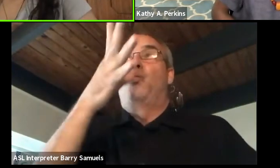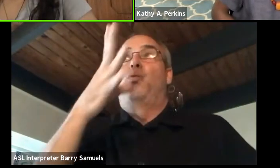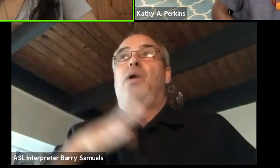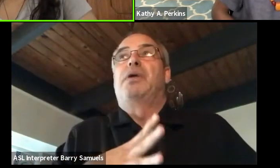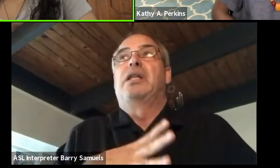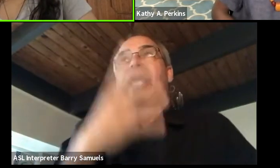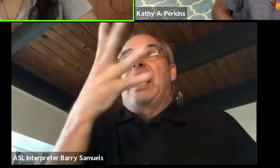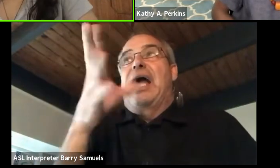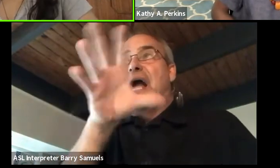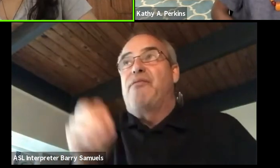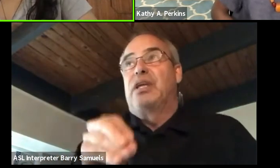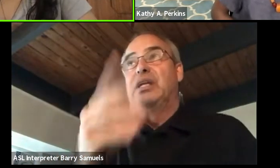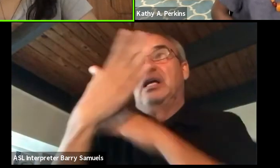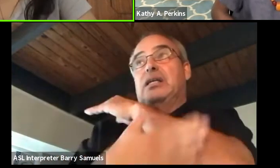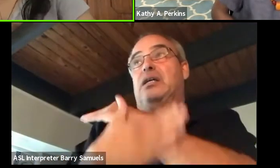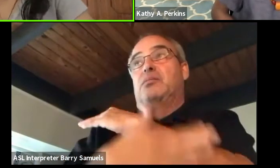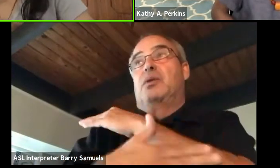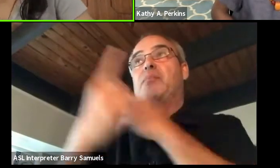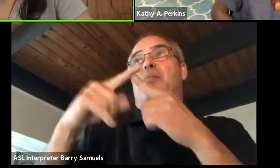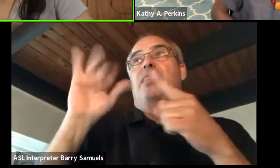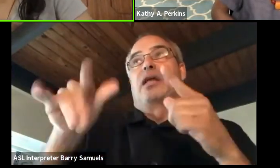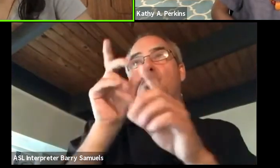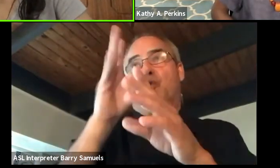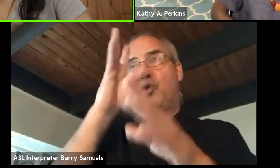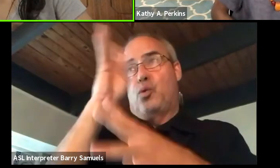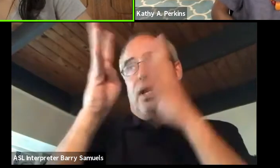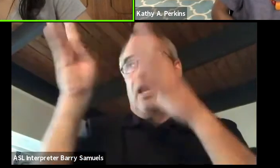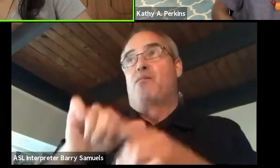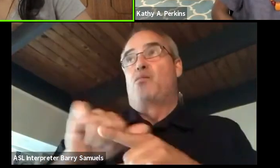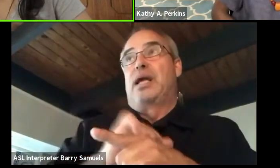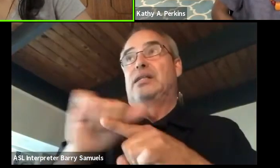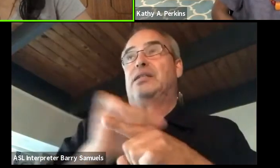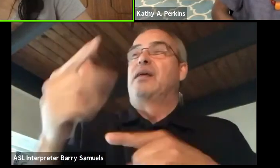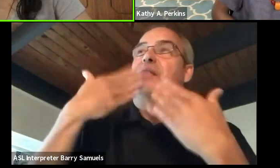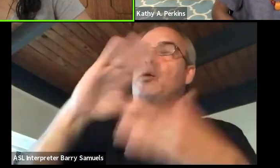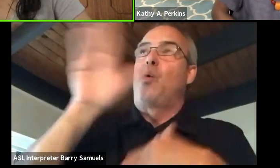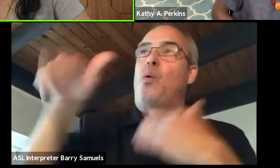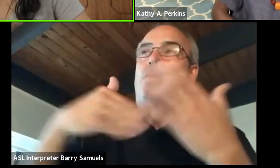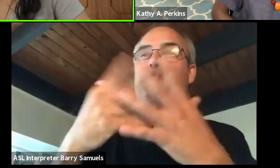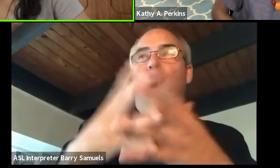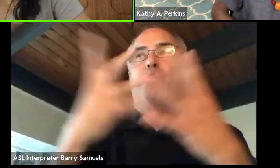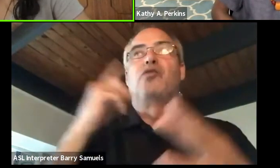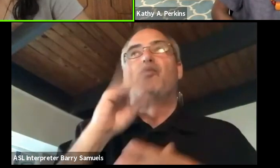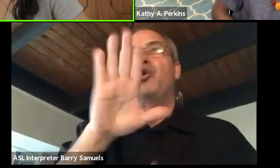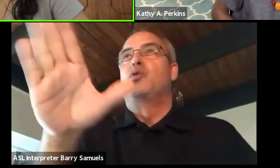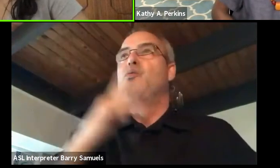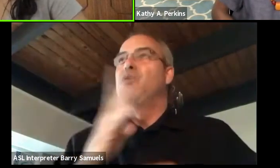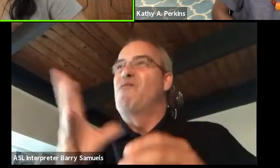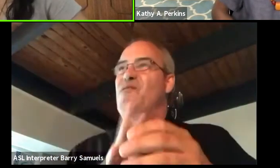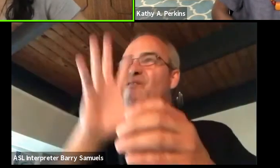and in the diaspora about their creative practices. So, thank you all so much for tuning in and for being supportive